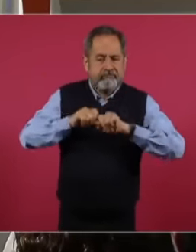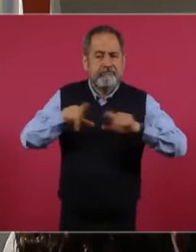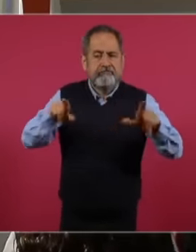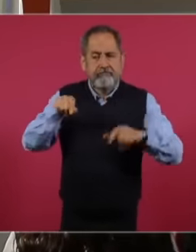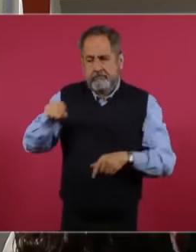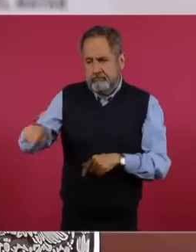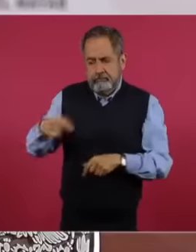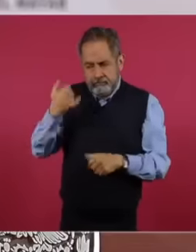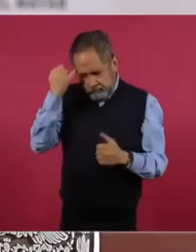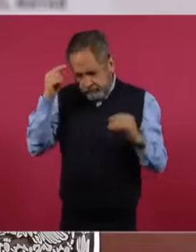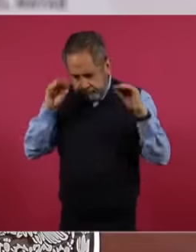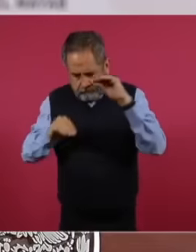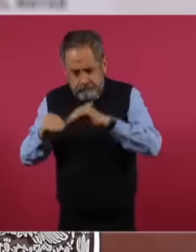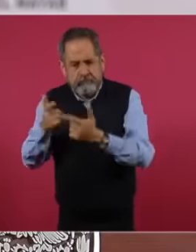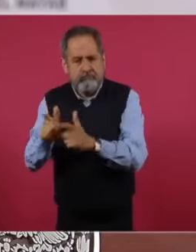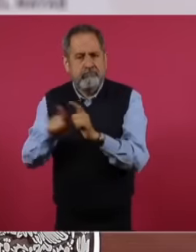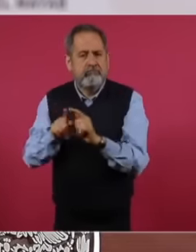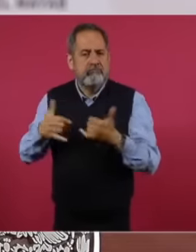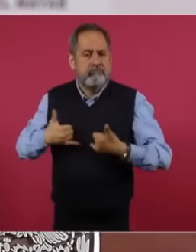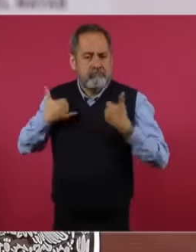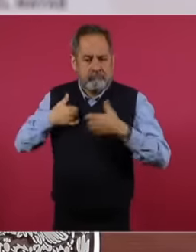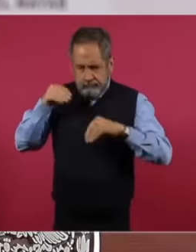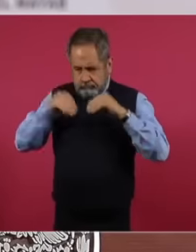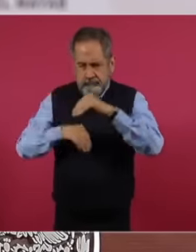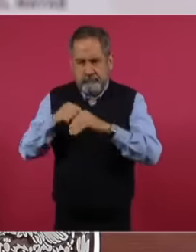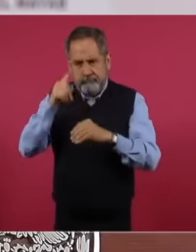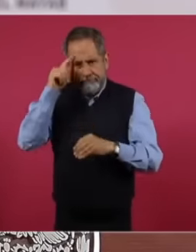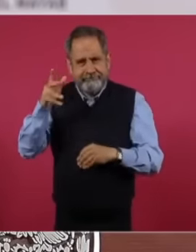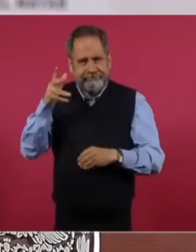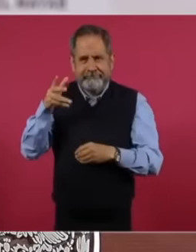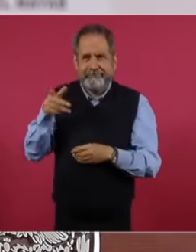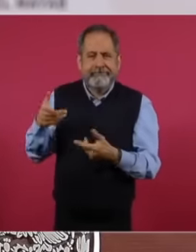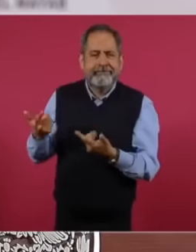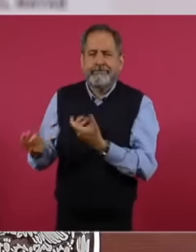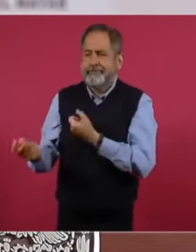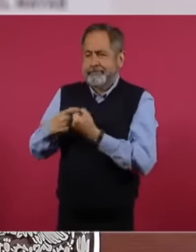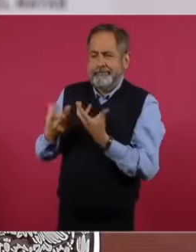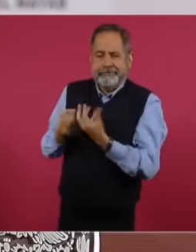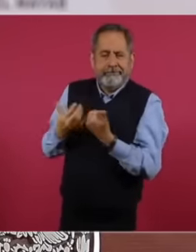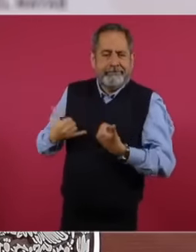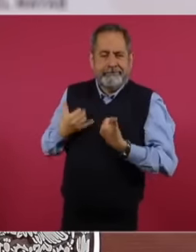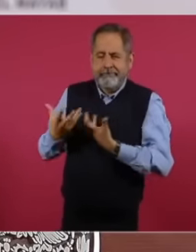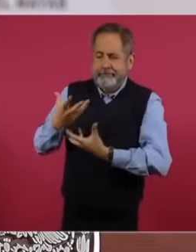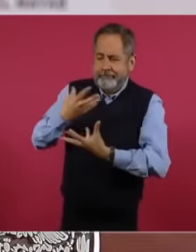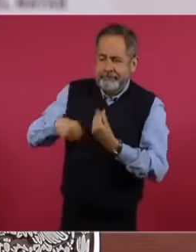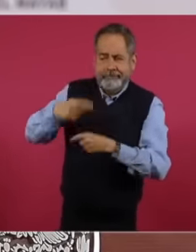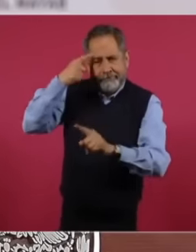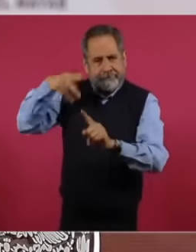creative group of young people building the future that we have in cofepris that warns about this